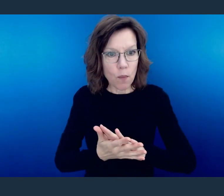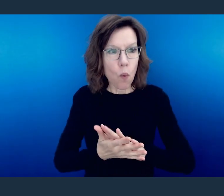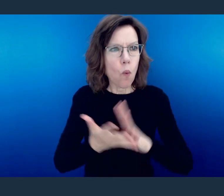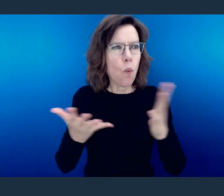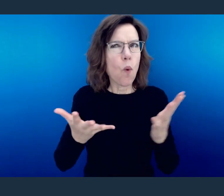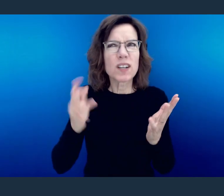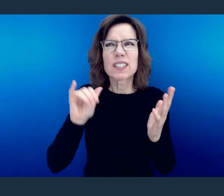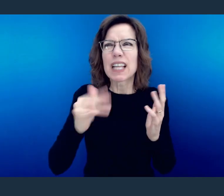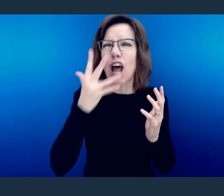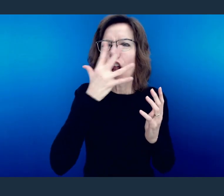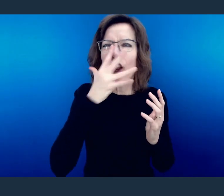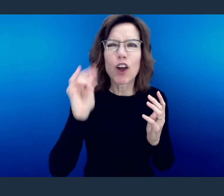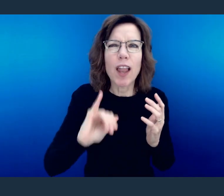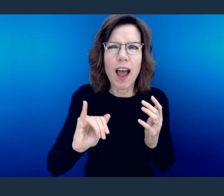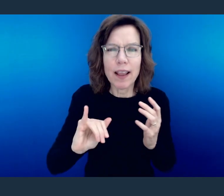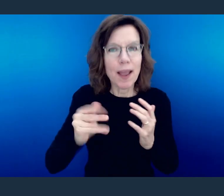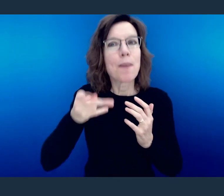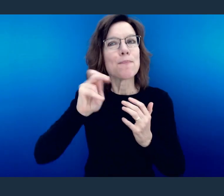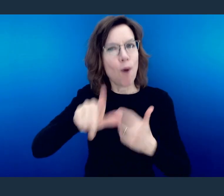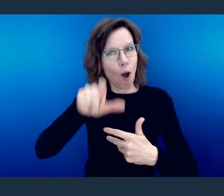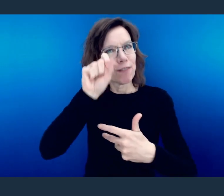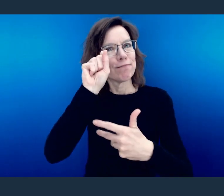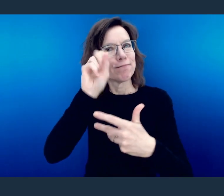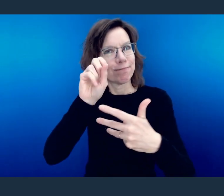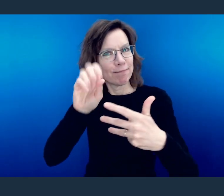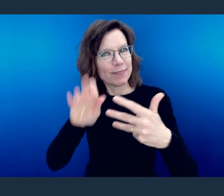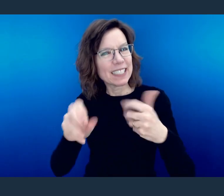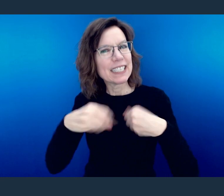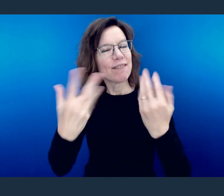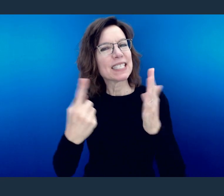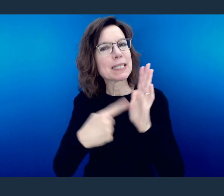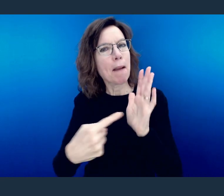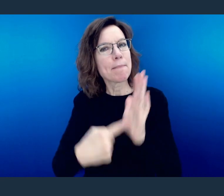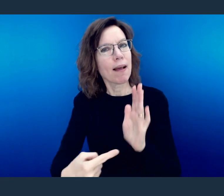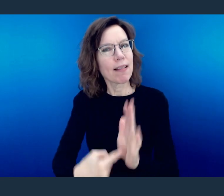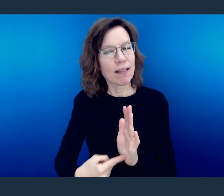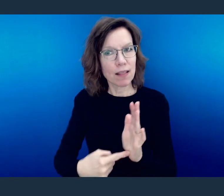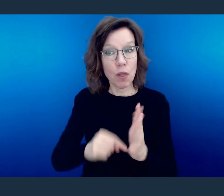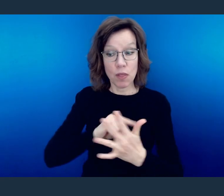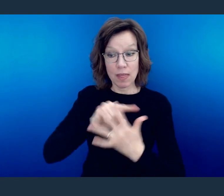And I want to just go through this list of things that Paul talks to because it challenges